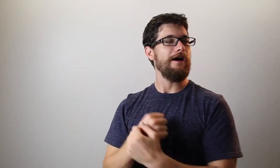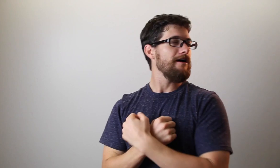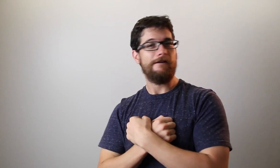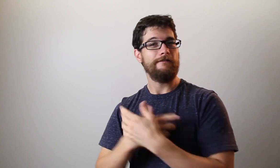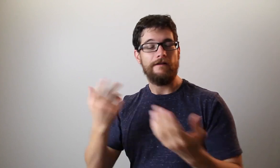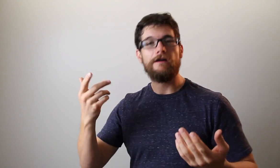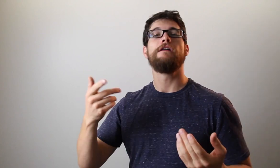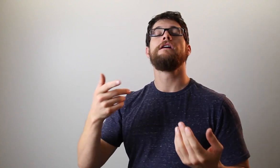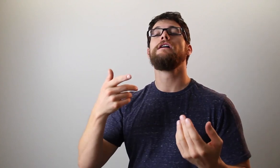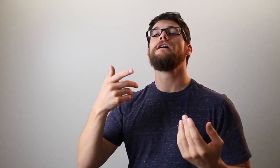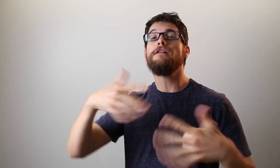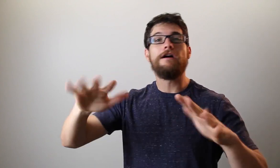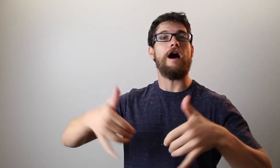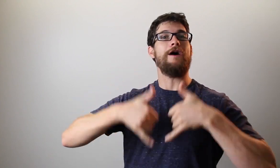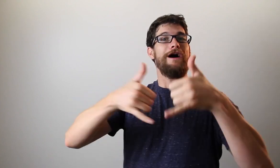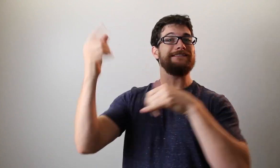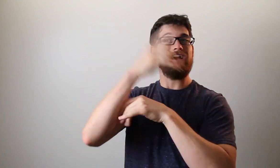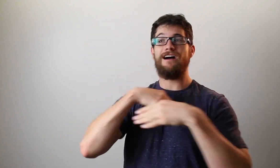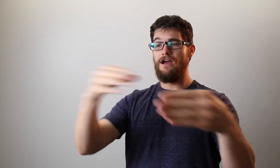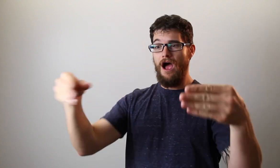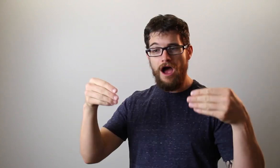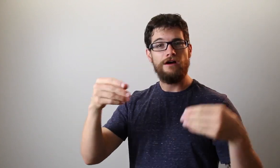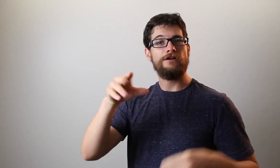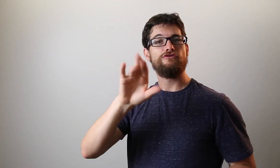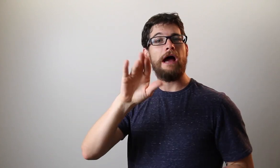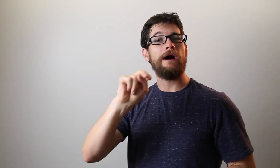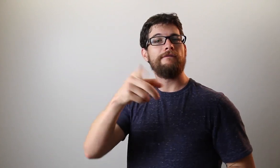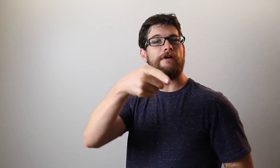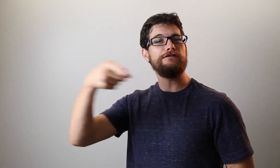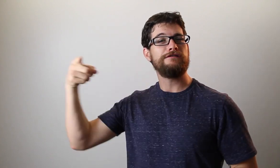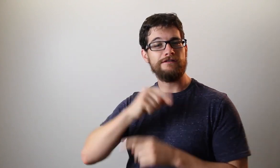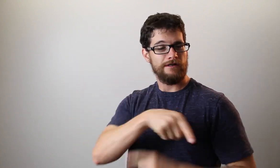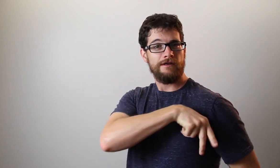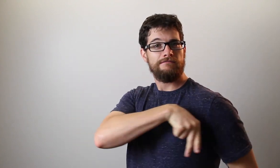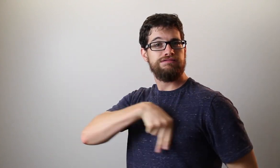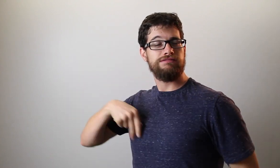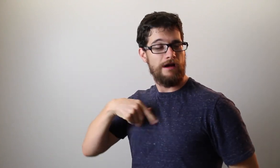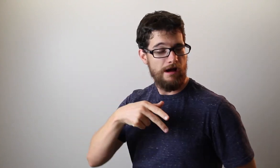whenever I signed in the camera. I received numerous awards which gave me the confidence to become a TV